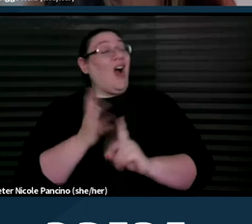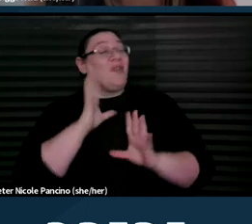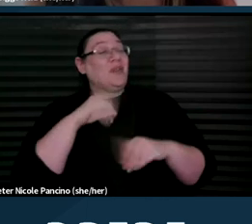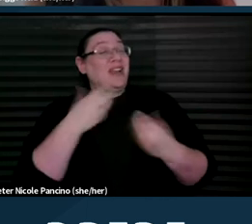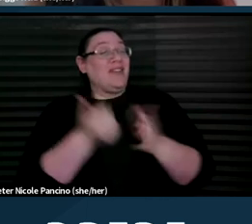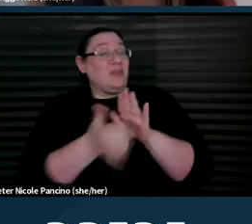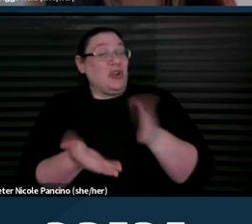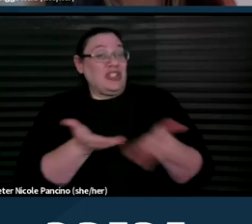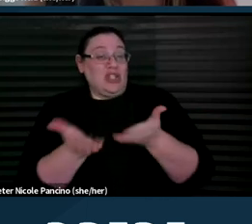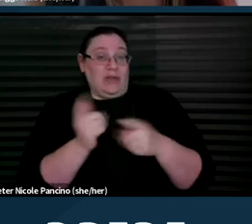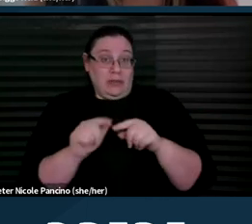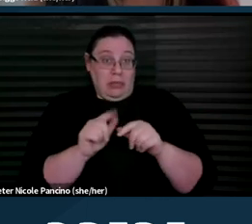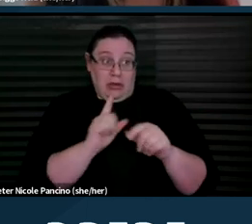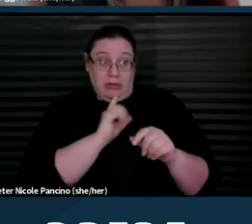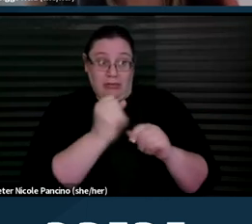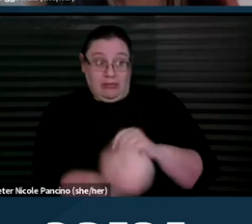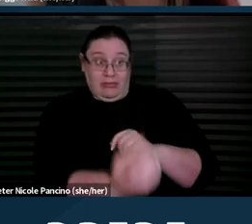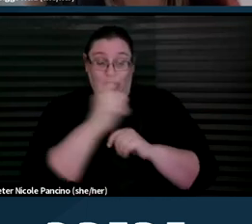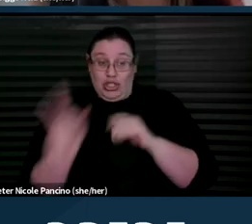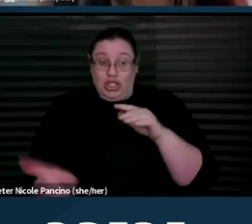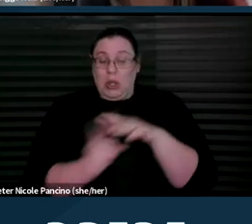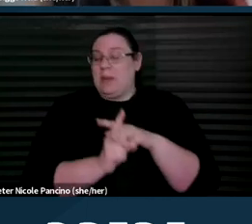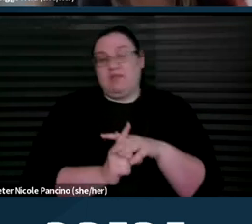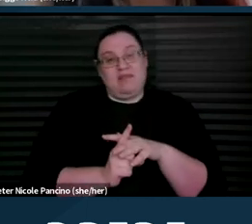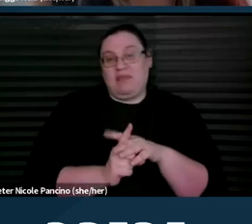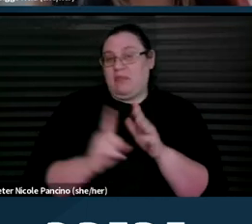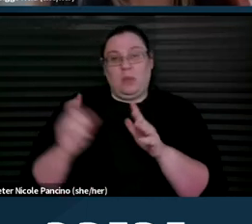but then once they show up to the clinic, that is not a service that they provide.